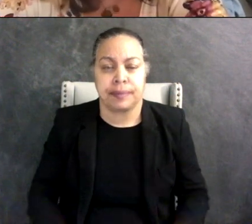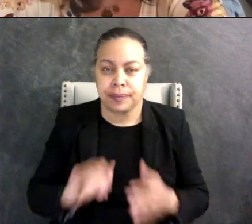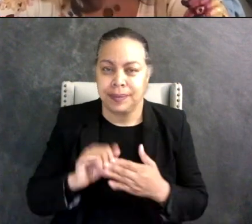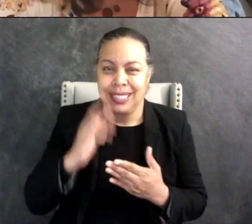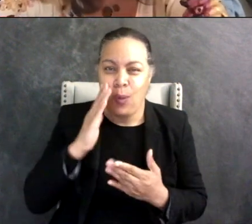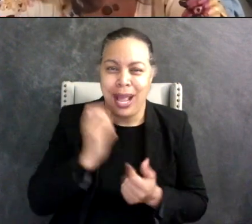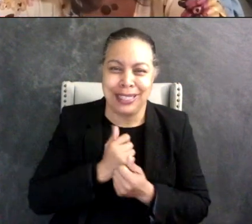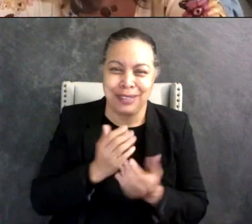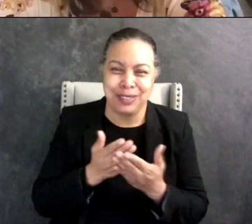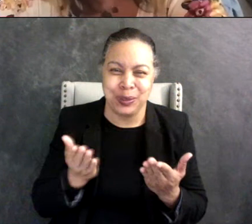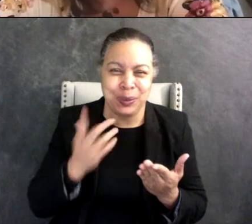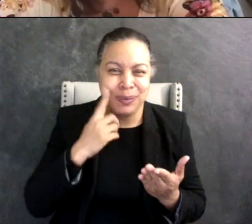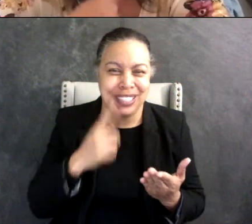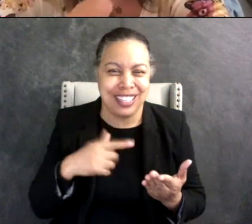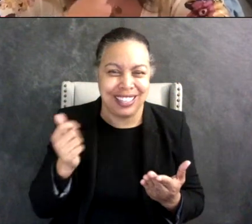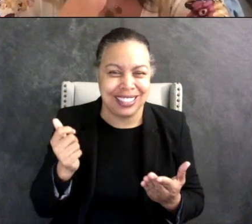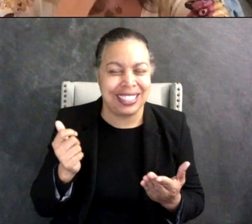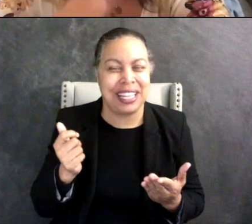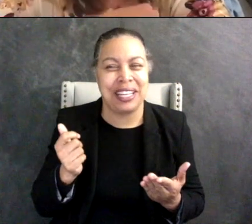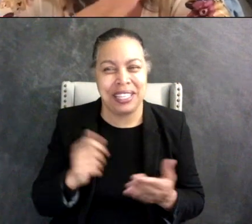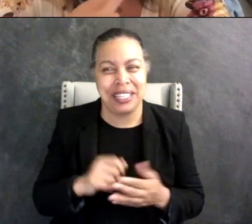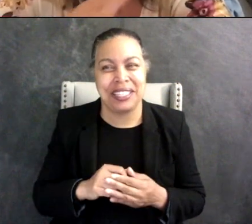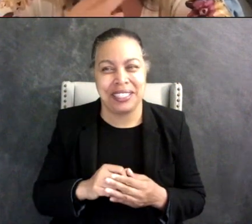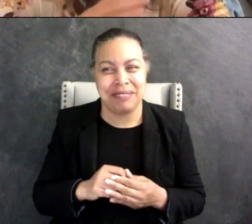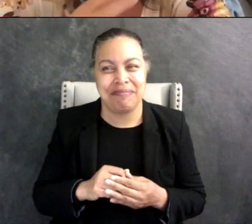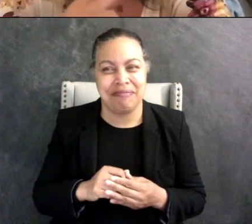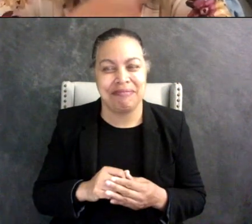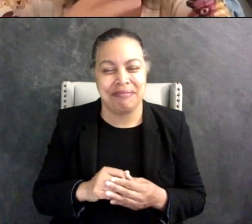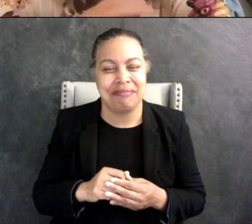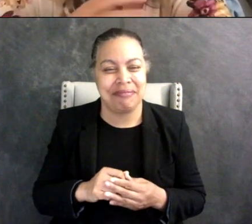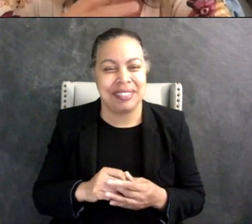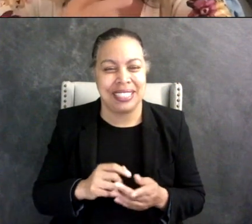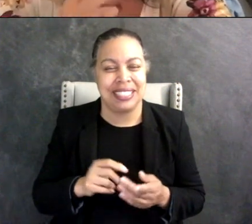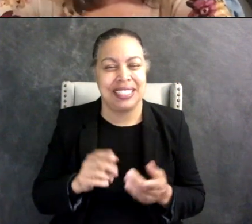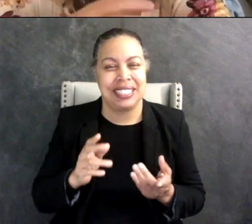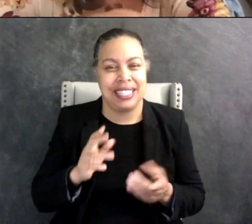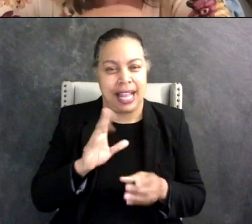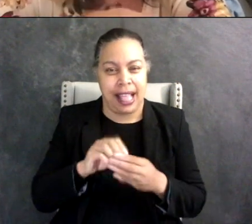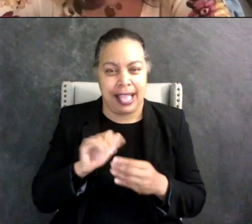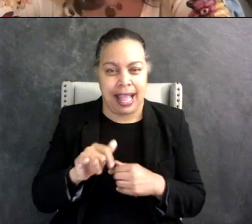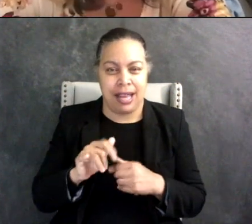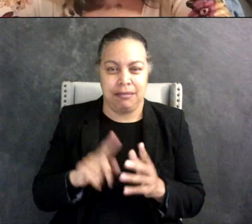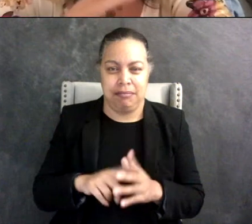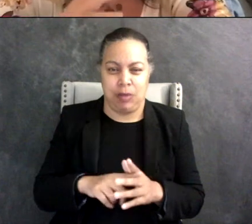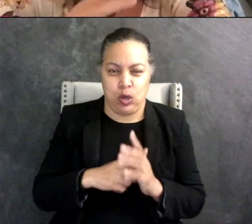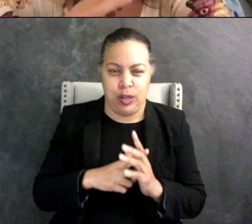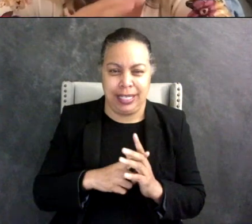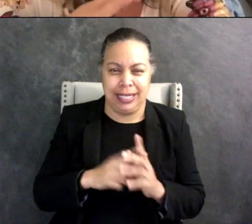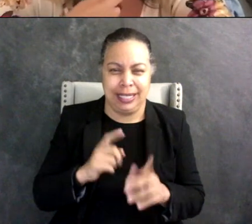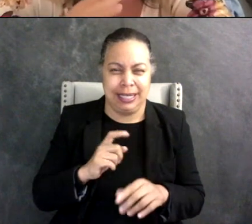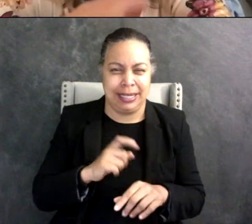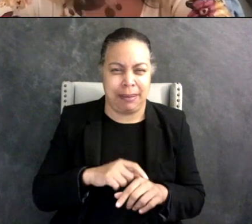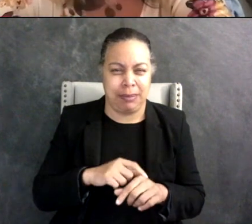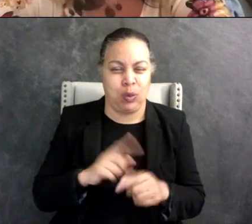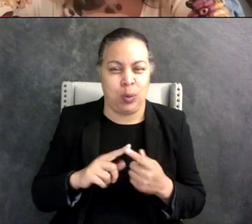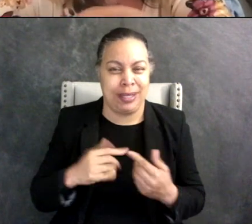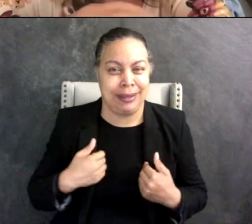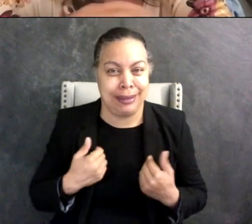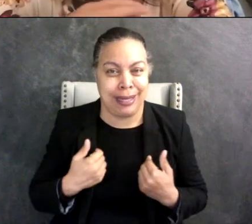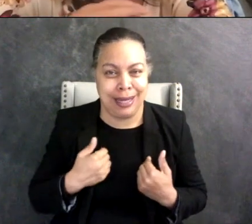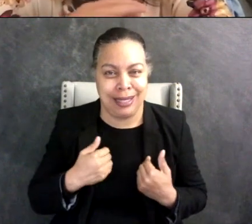because in that early space especially I remember thinking like,